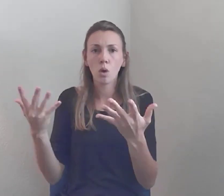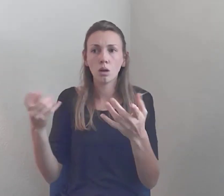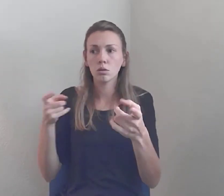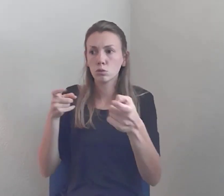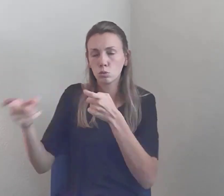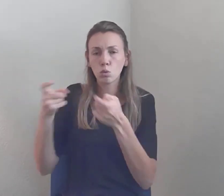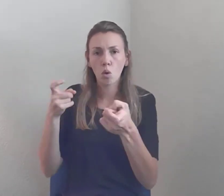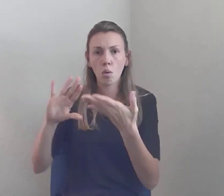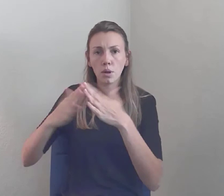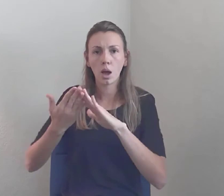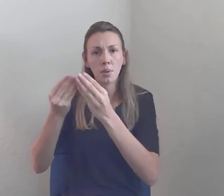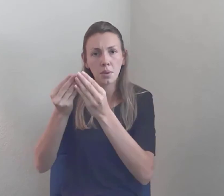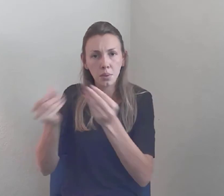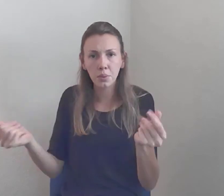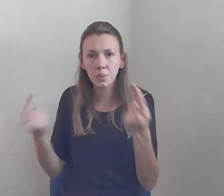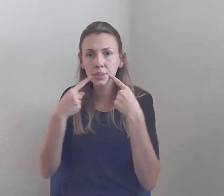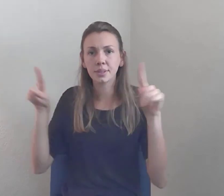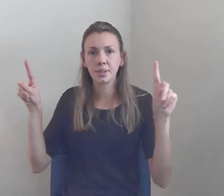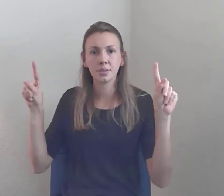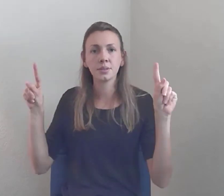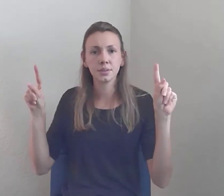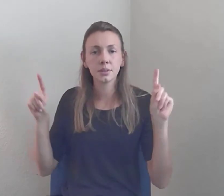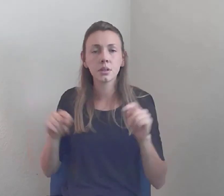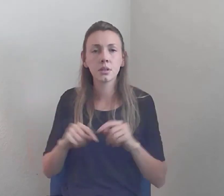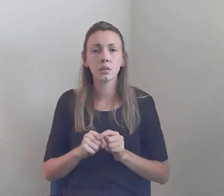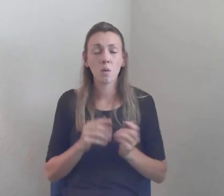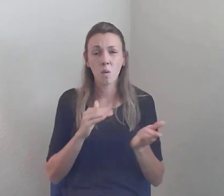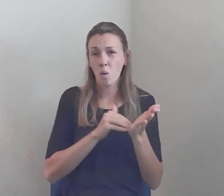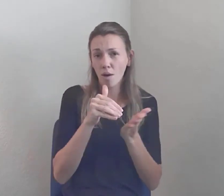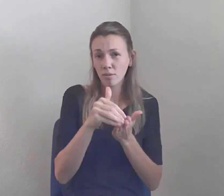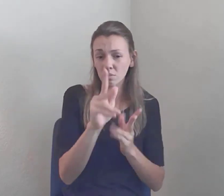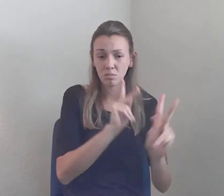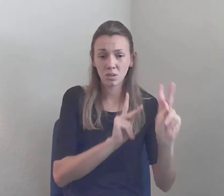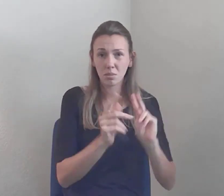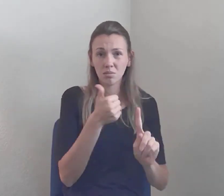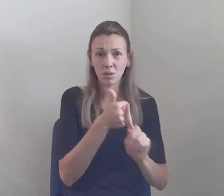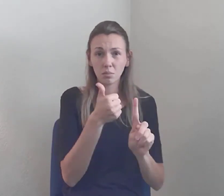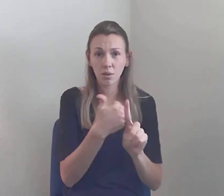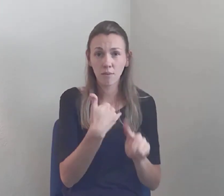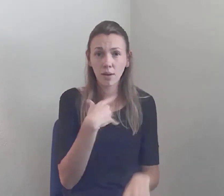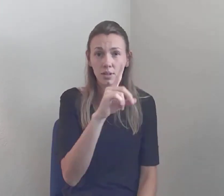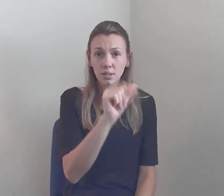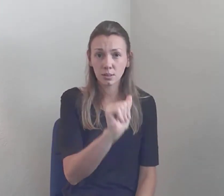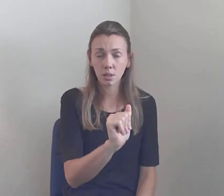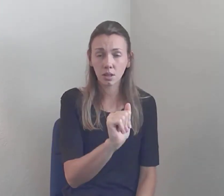as is always the case, people with disabilities are more greatly affected than people without disabilities...